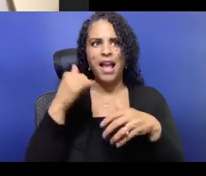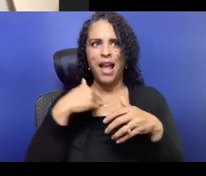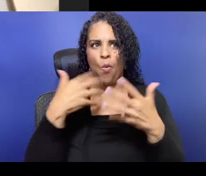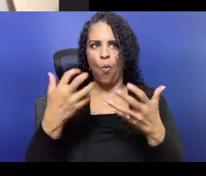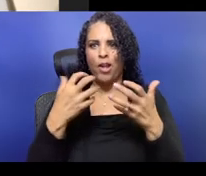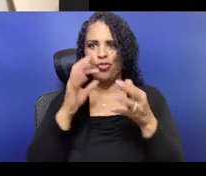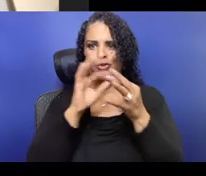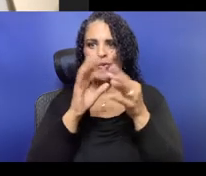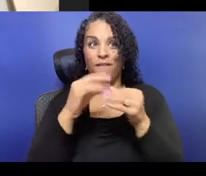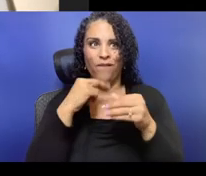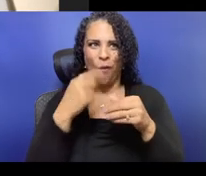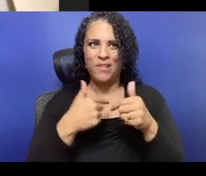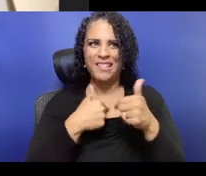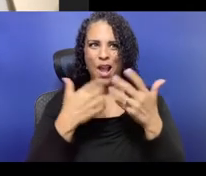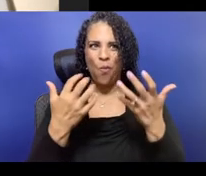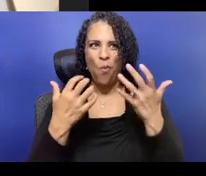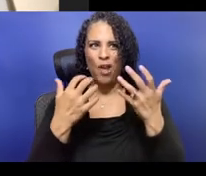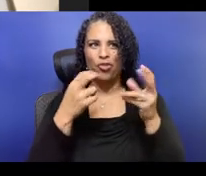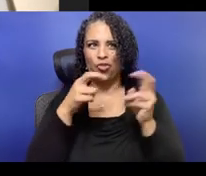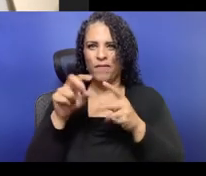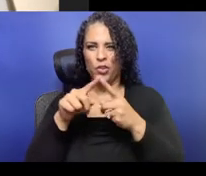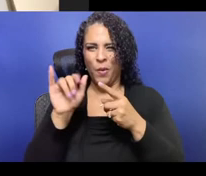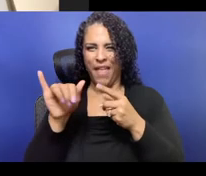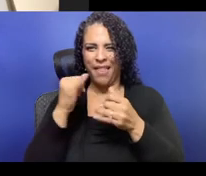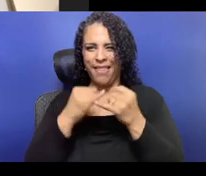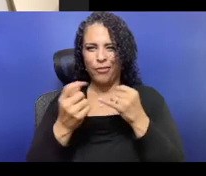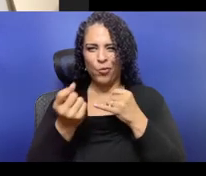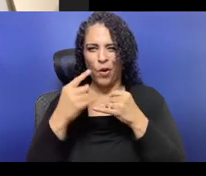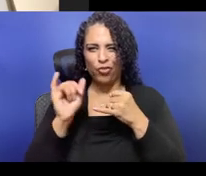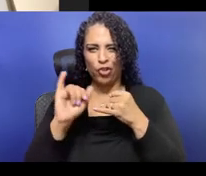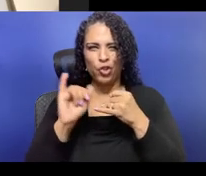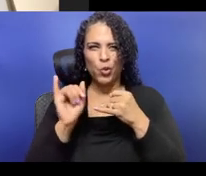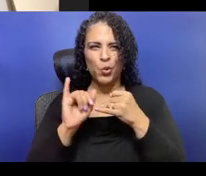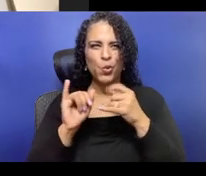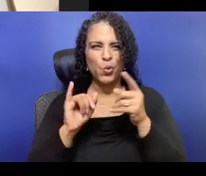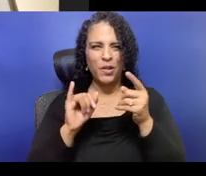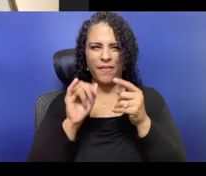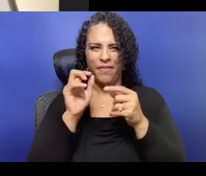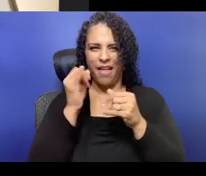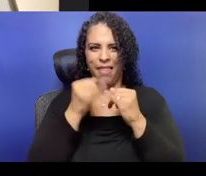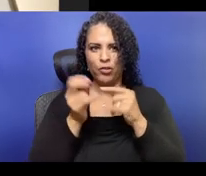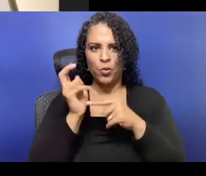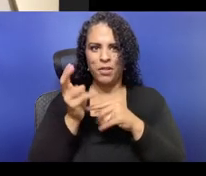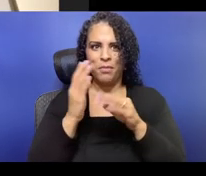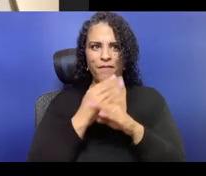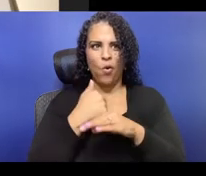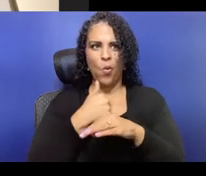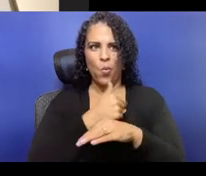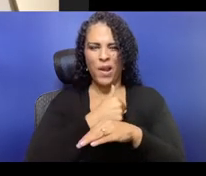But it's really wonderful because we would never have necessarily engaged so deeply with like, you know,